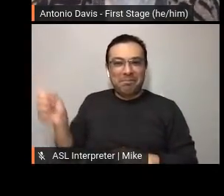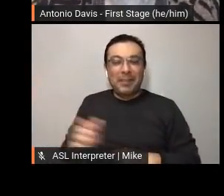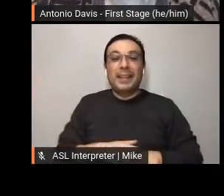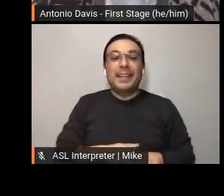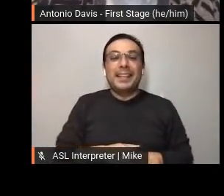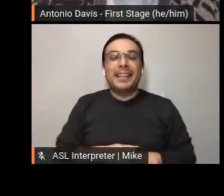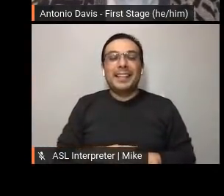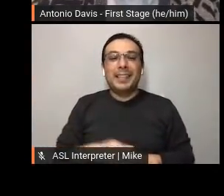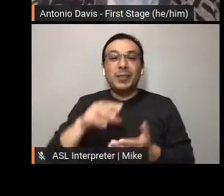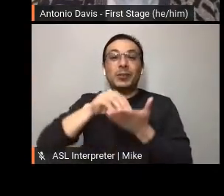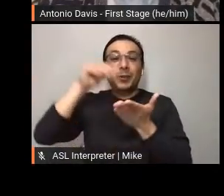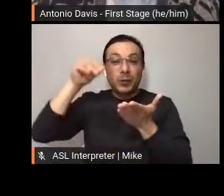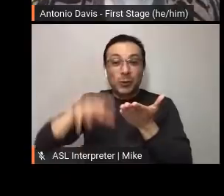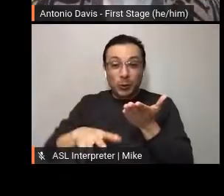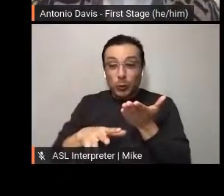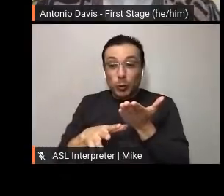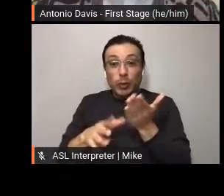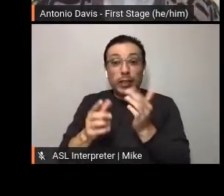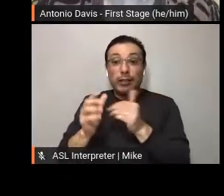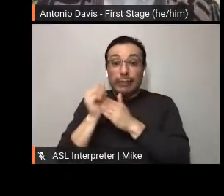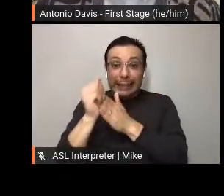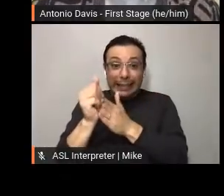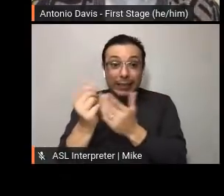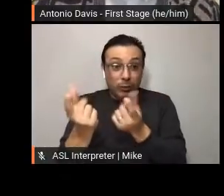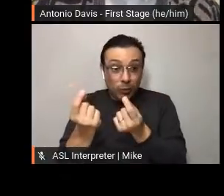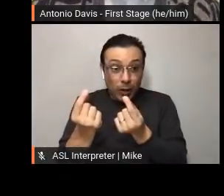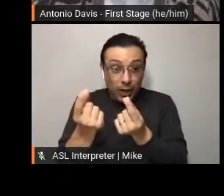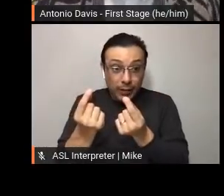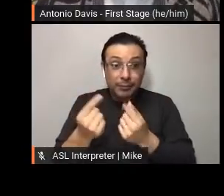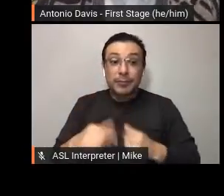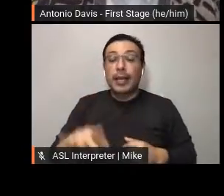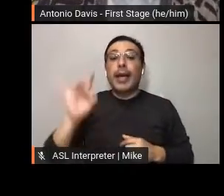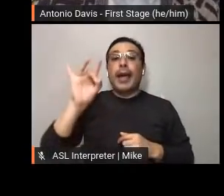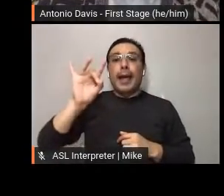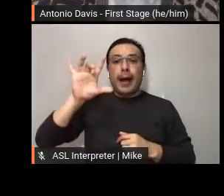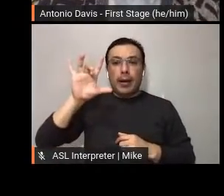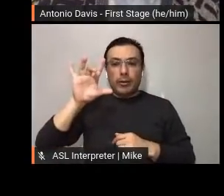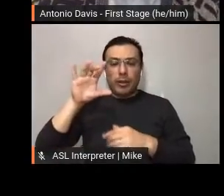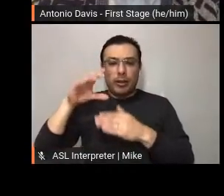the student driven campaign. The campaign raised $800, summer of 2019.